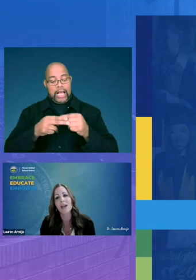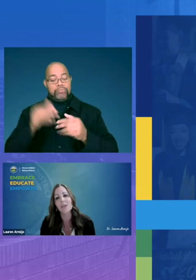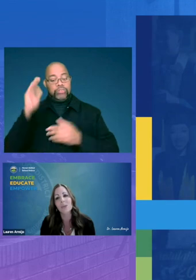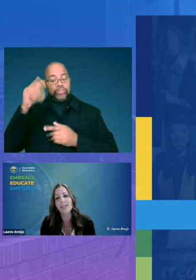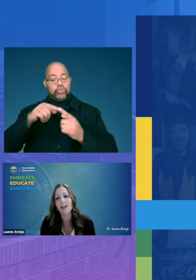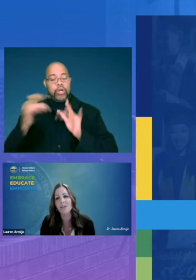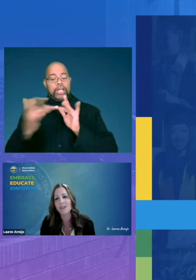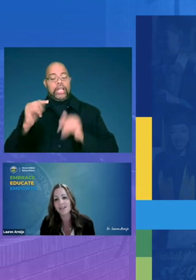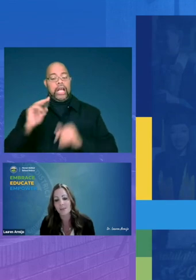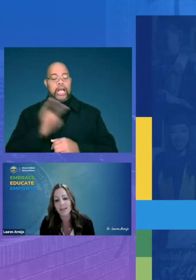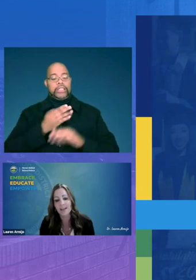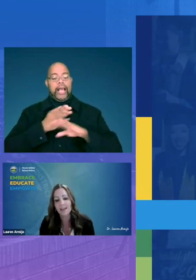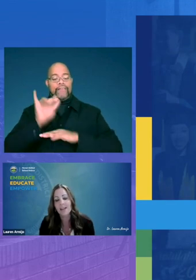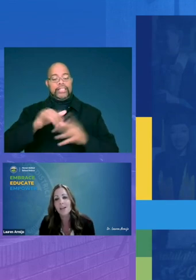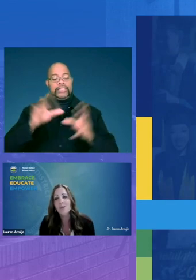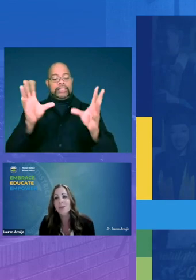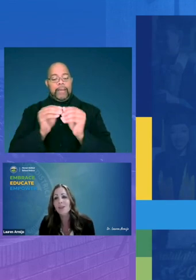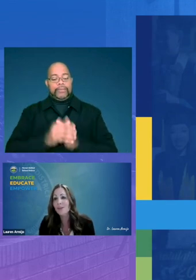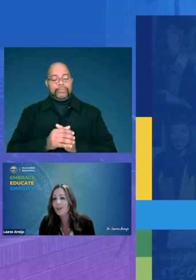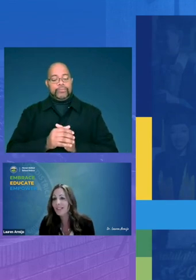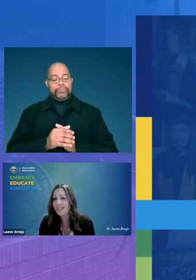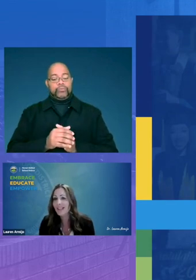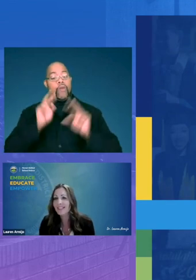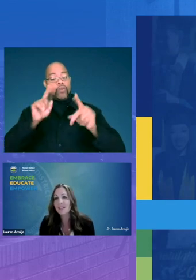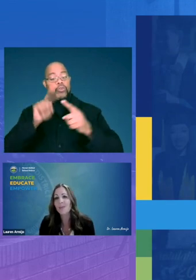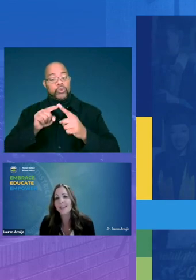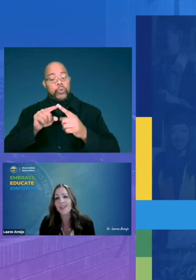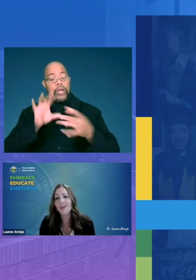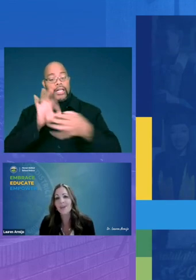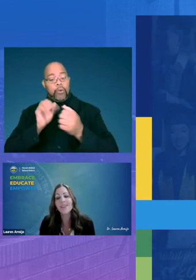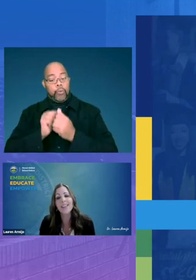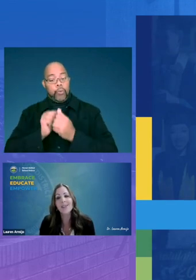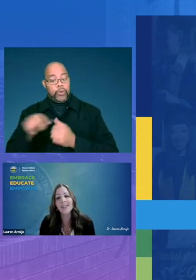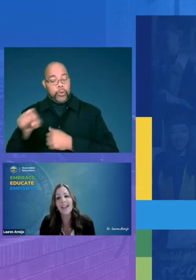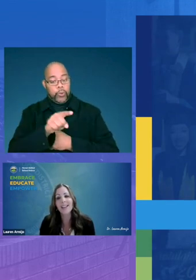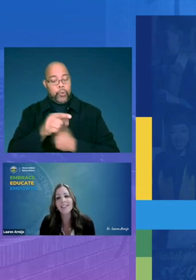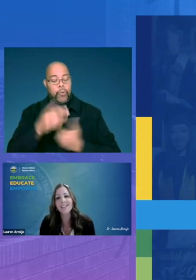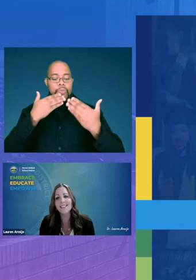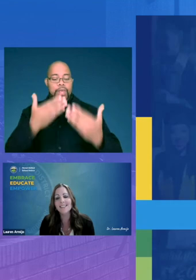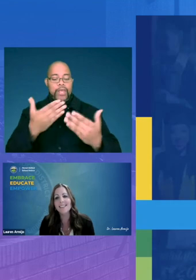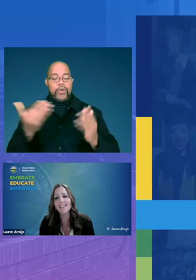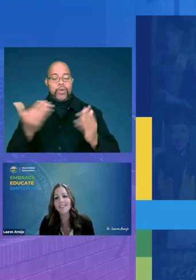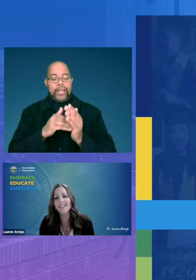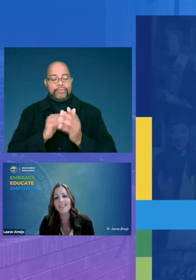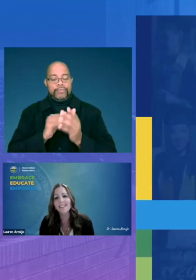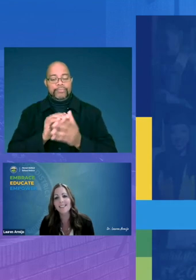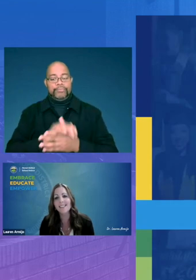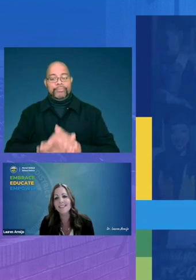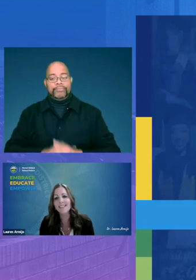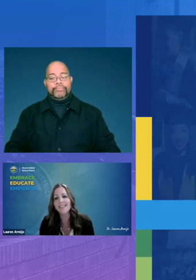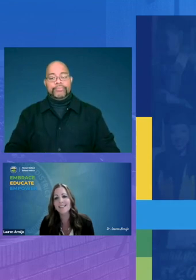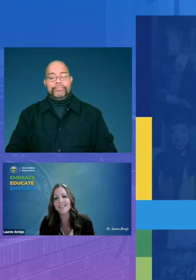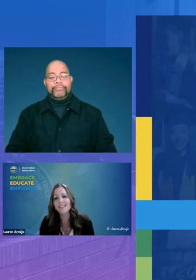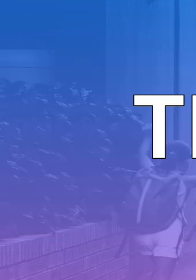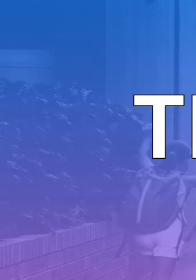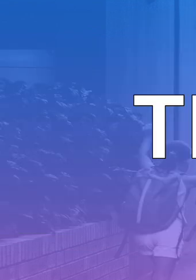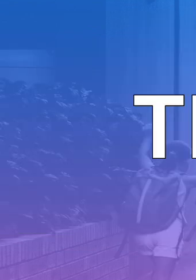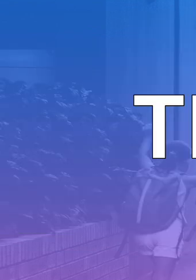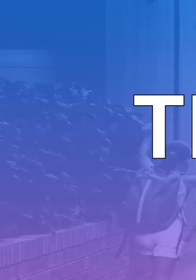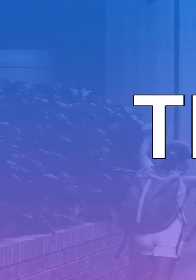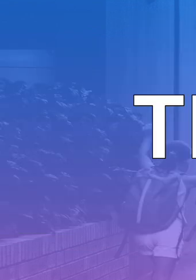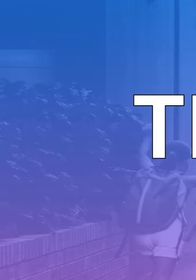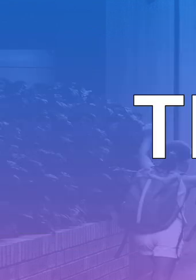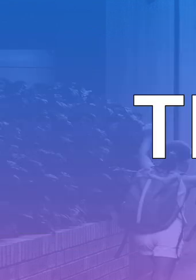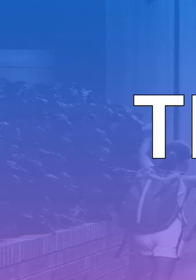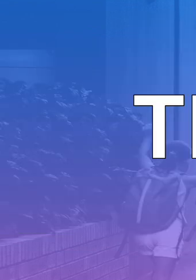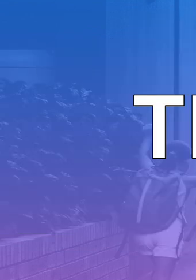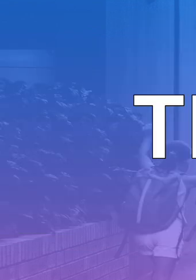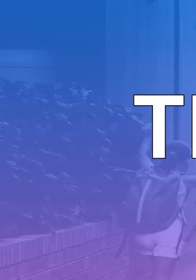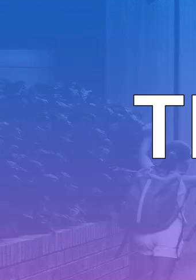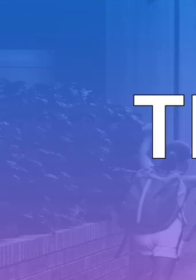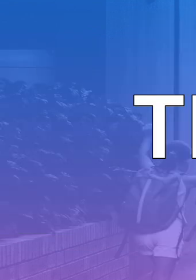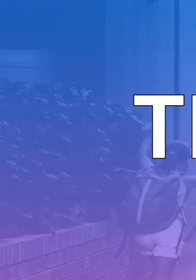to us after the summit we look forward to connecting with you thank you again